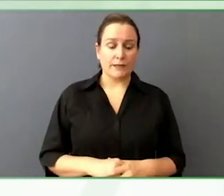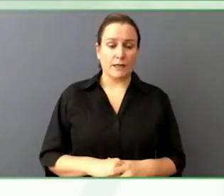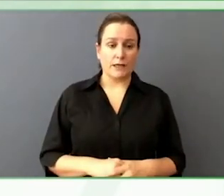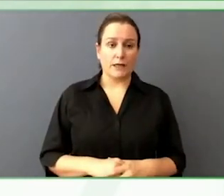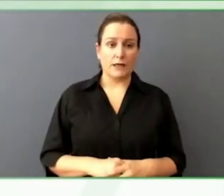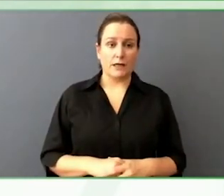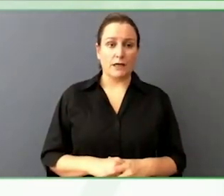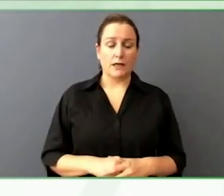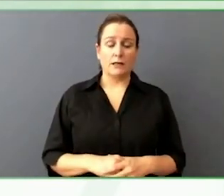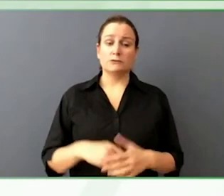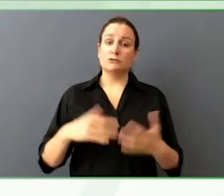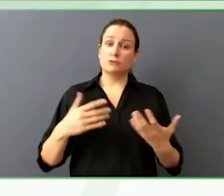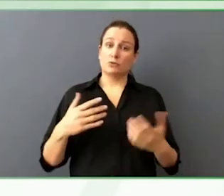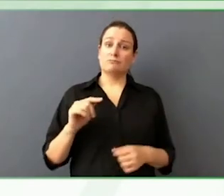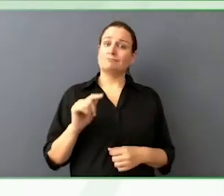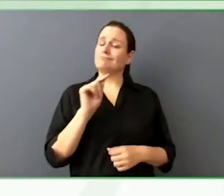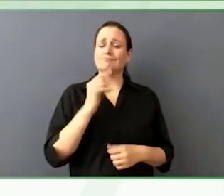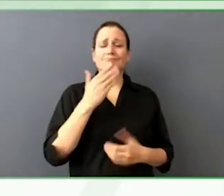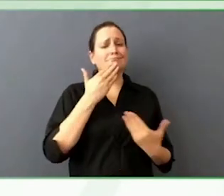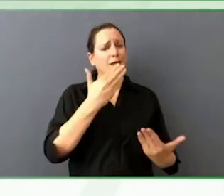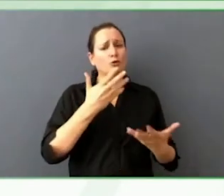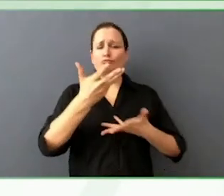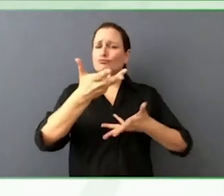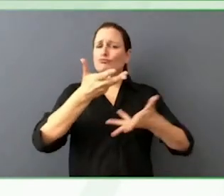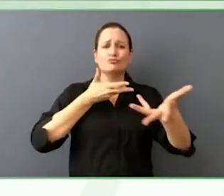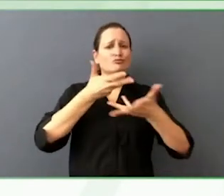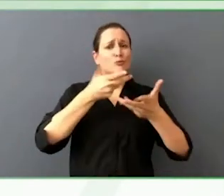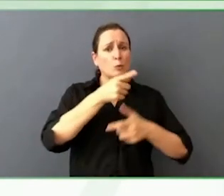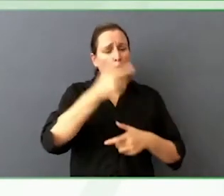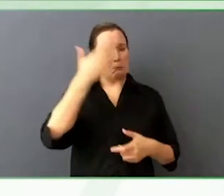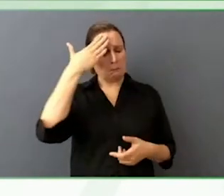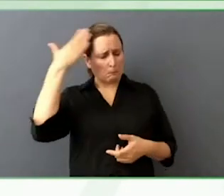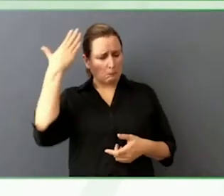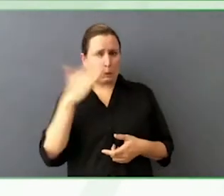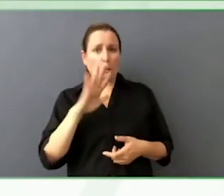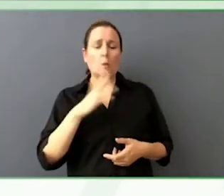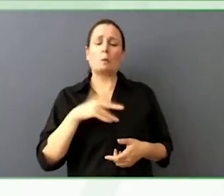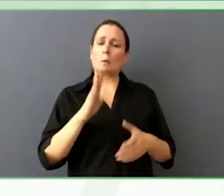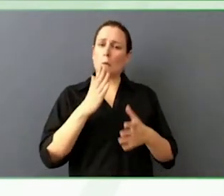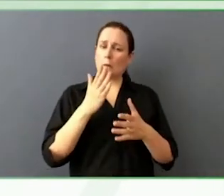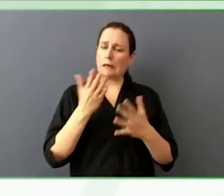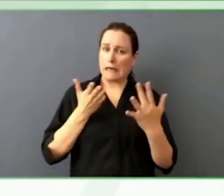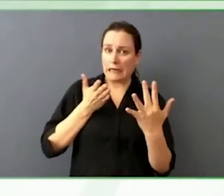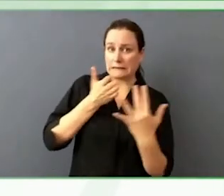Thank you Foreman it has been a pleasure. Thank you for helping us to find accessibility in the Washington Post newsroom.